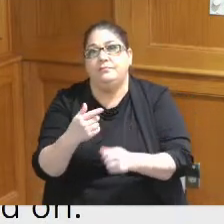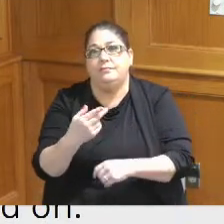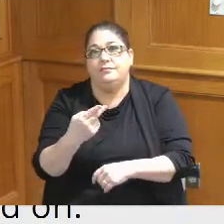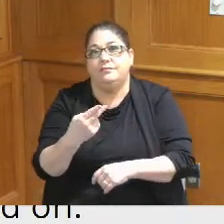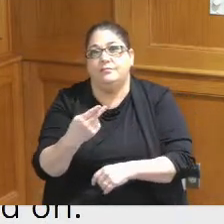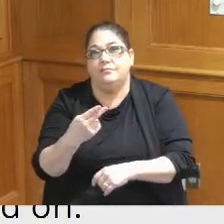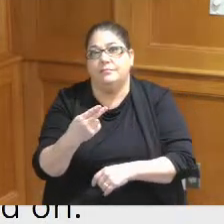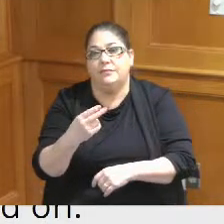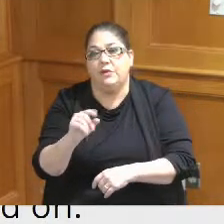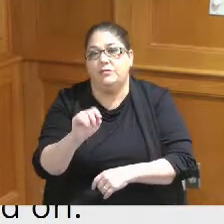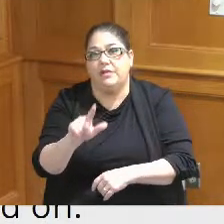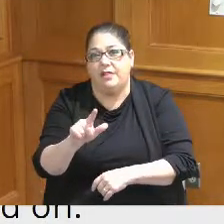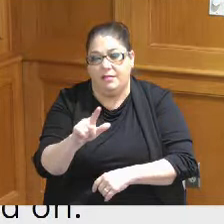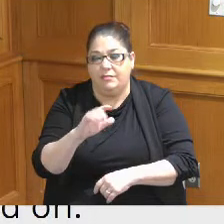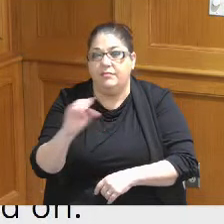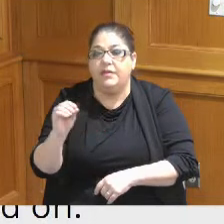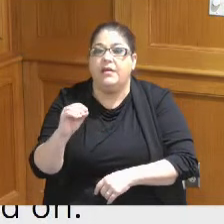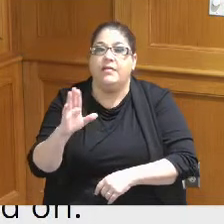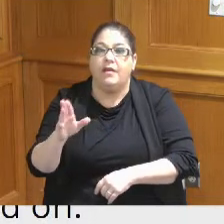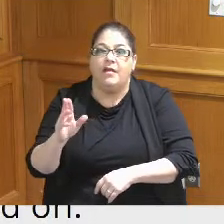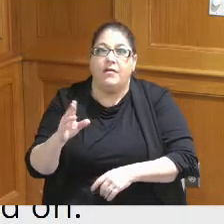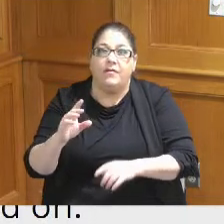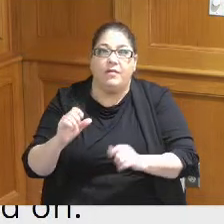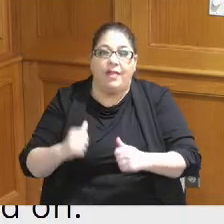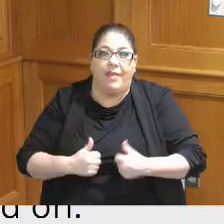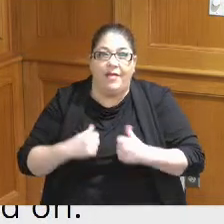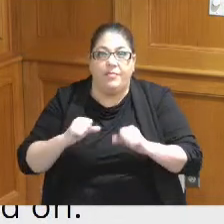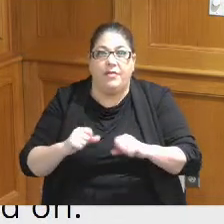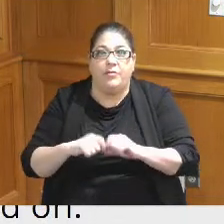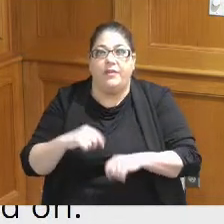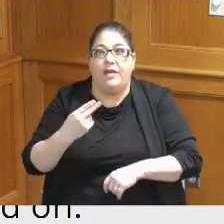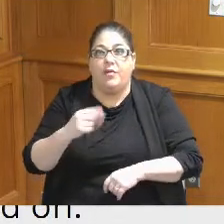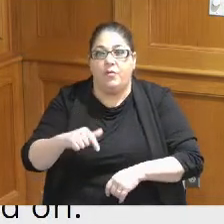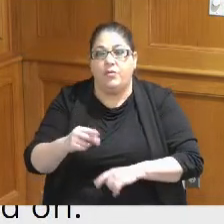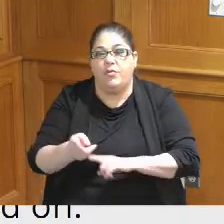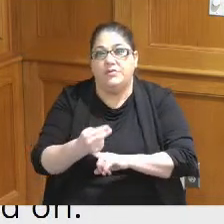projections their numbers and the viability of their headquarter Hotel project some of them